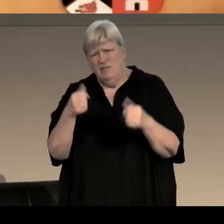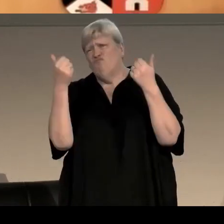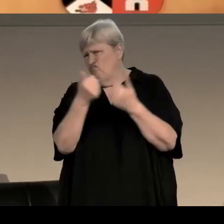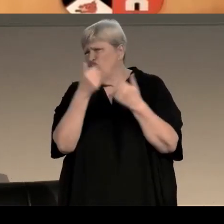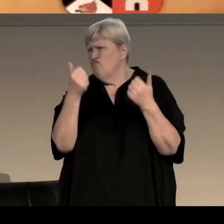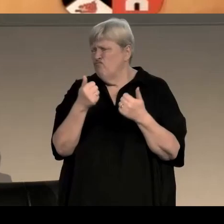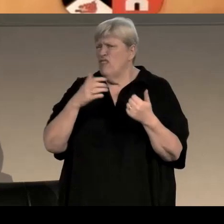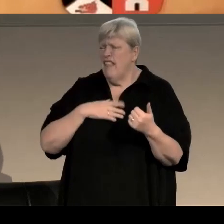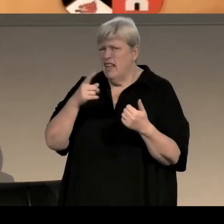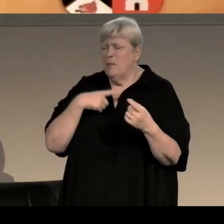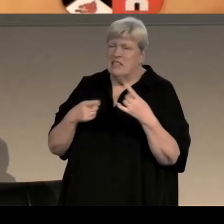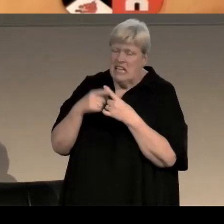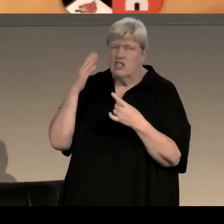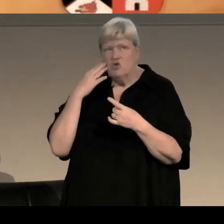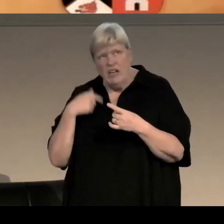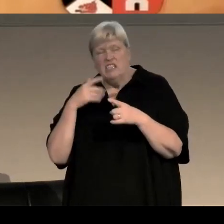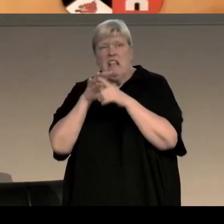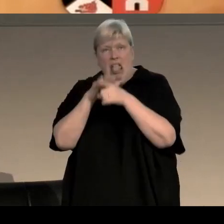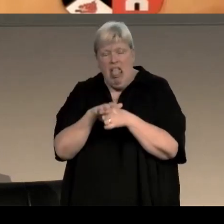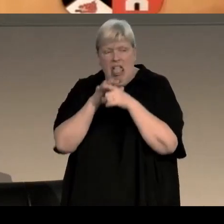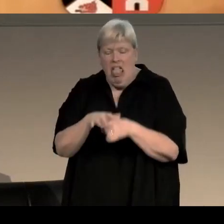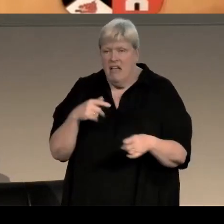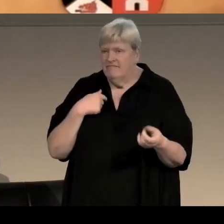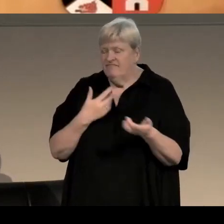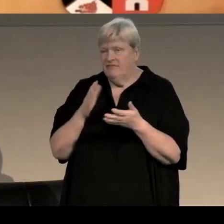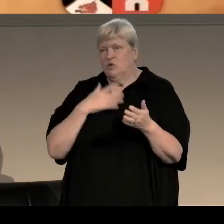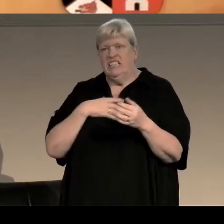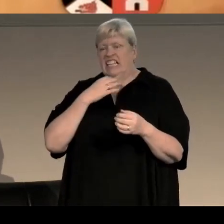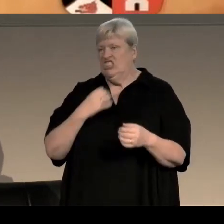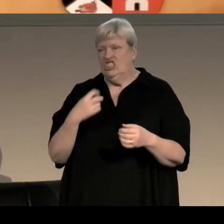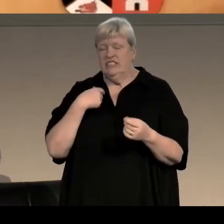If he was sexist, racist and sectarian to the core, he’d done a good job of hiding it.